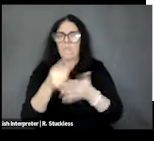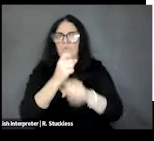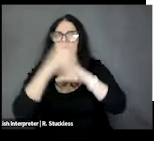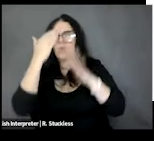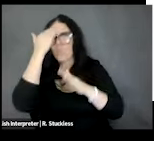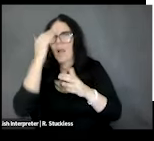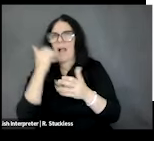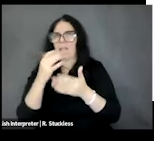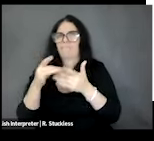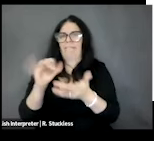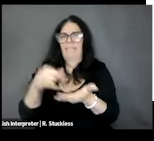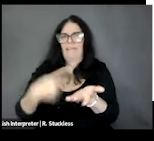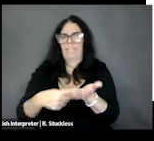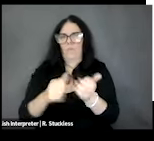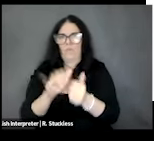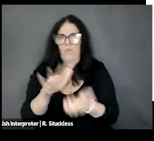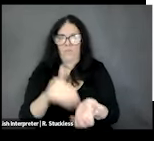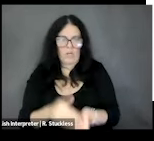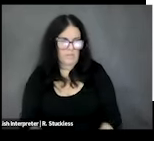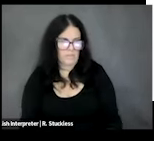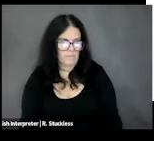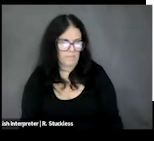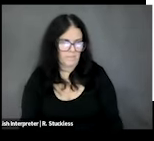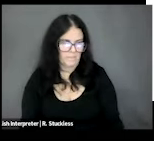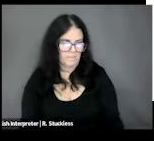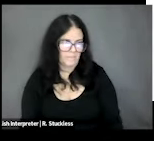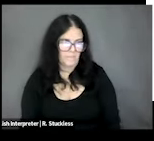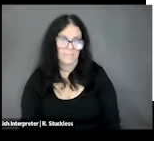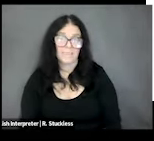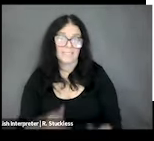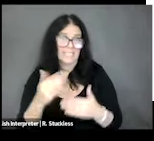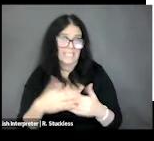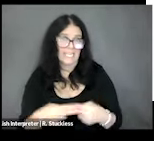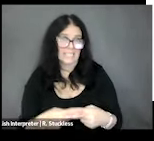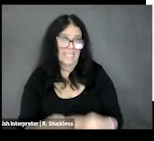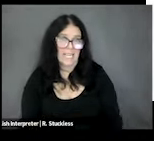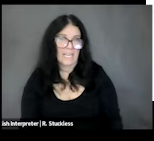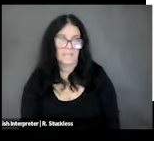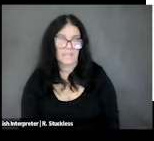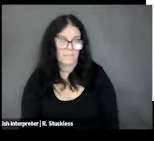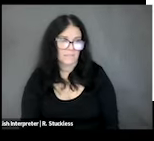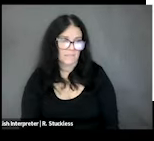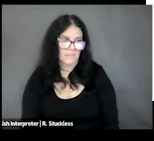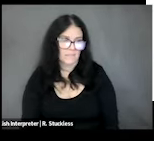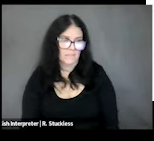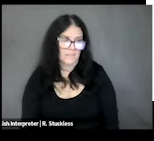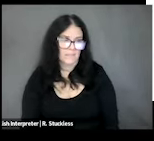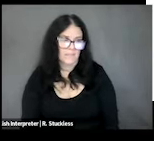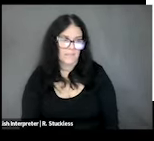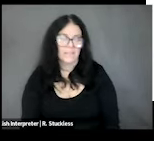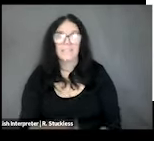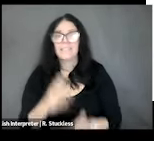conversation with your physician and care team. So, just some of the various ways